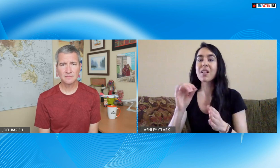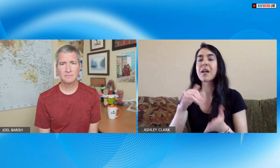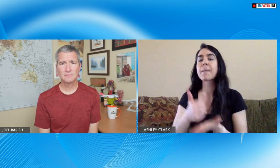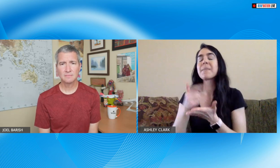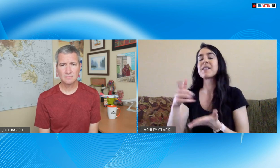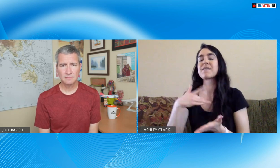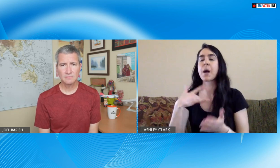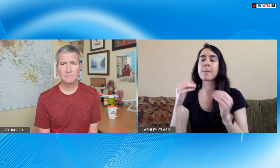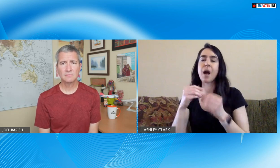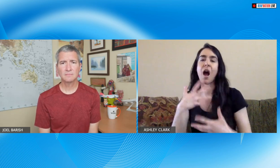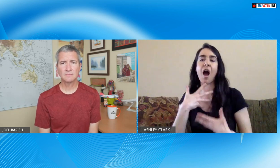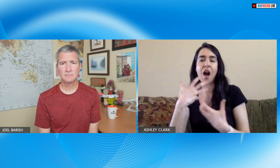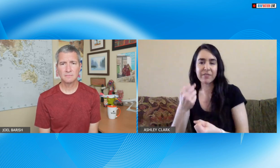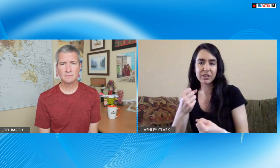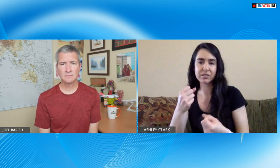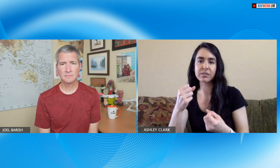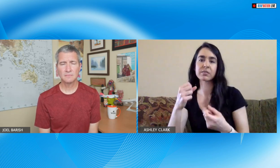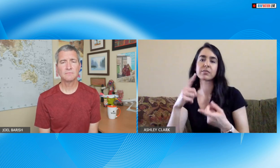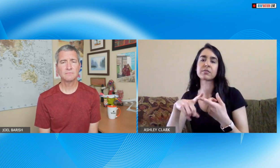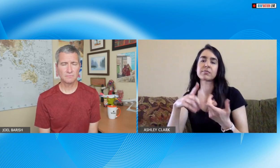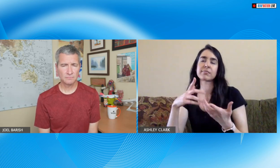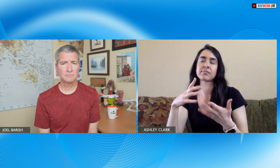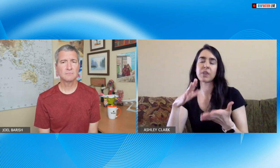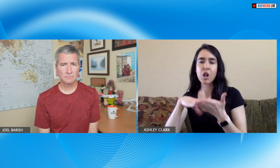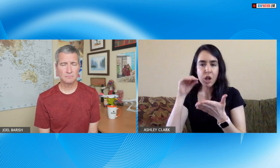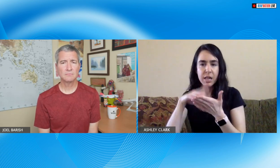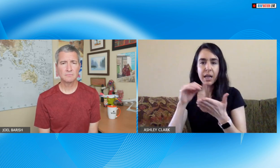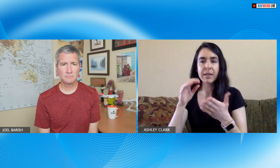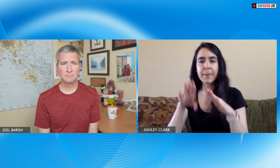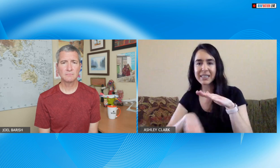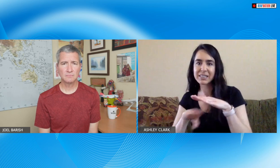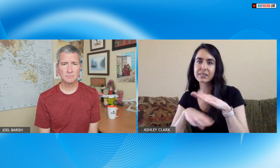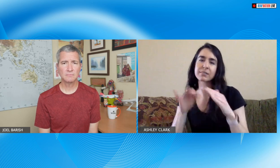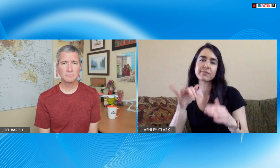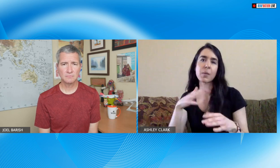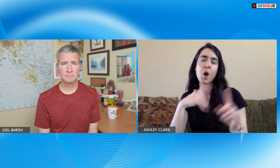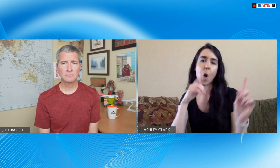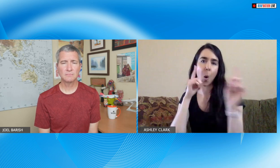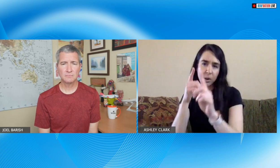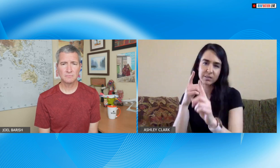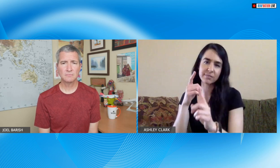about but I want to produce more prepared courses that will give people